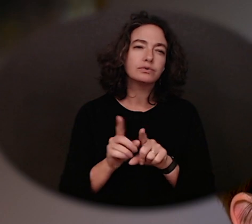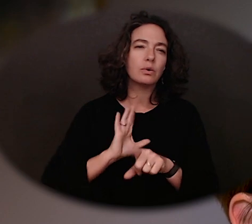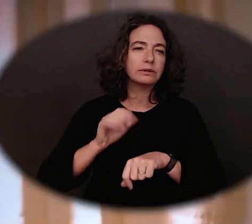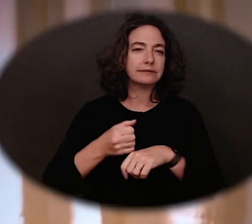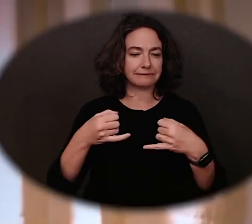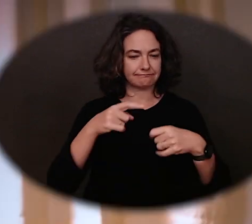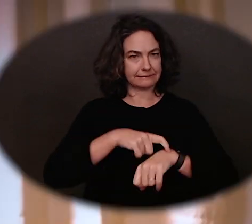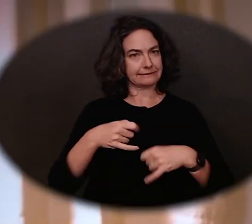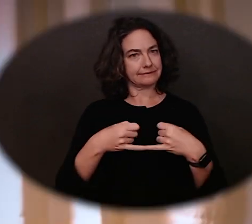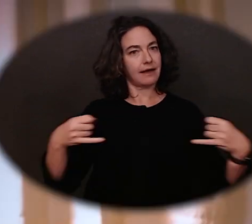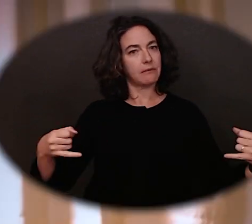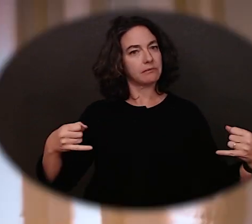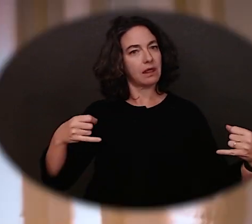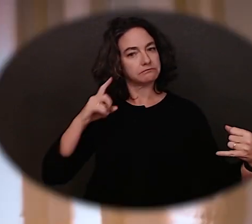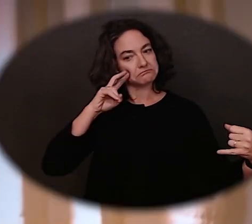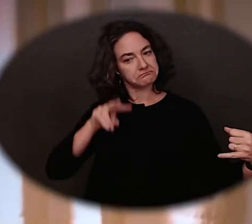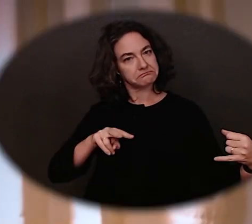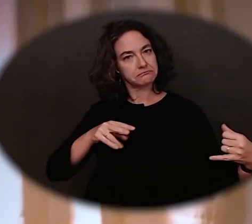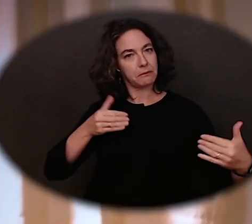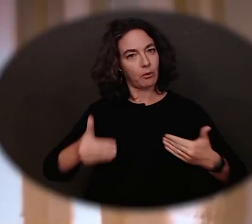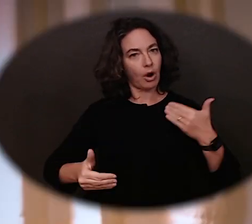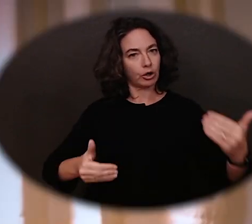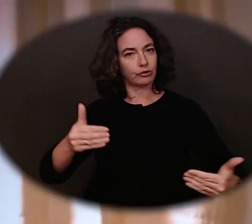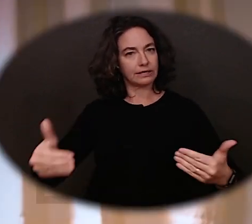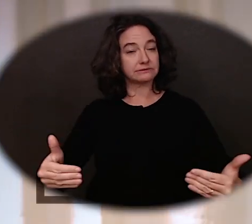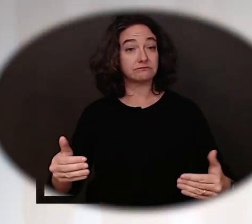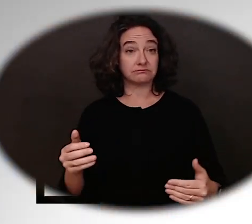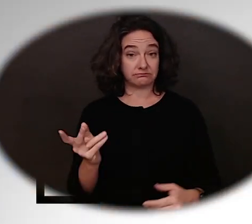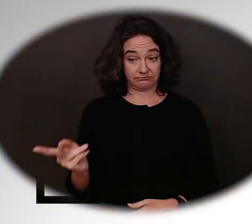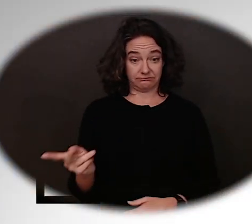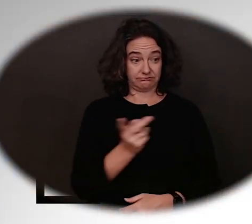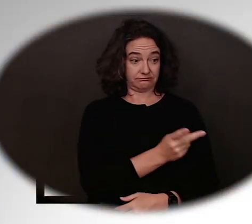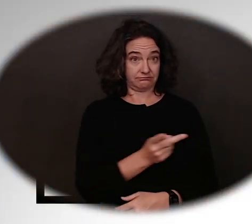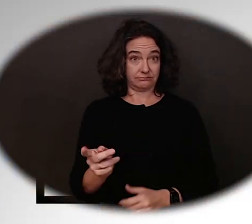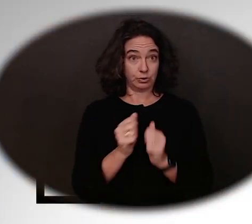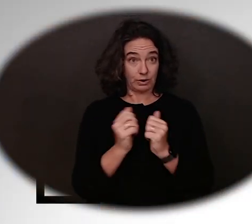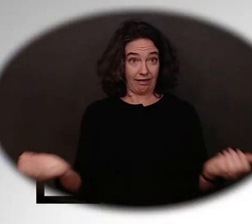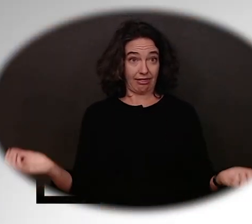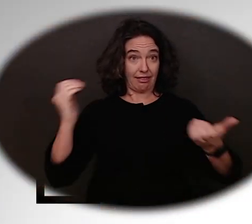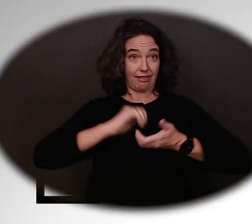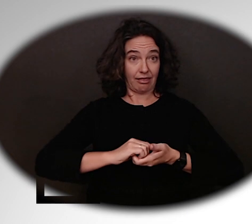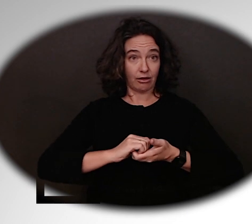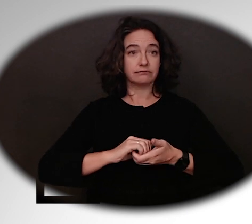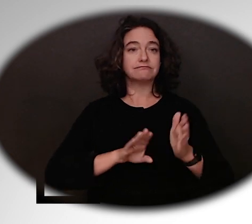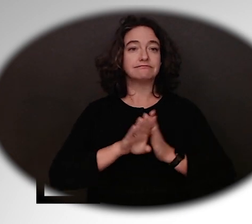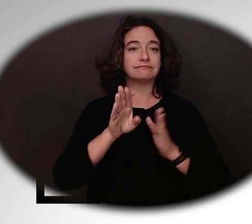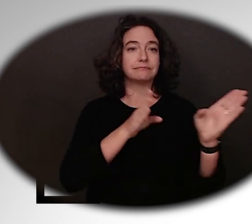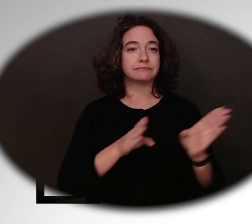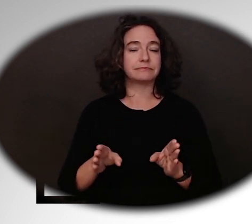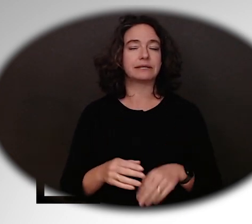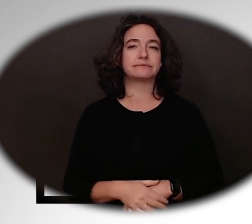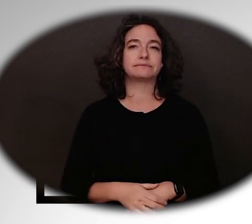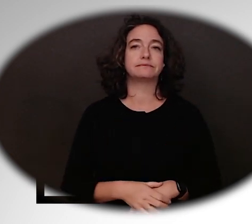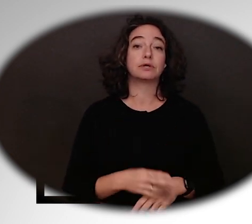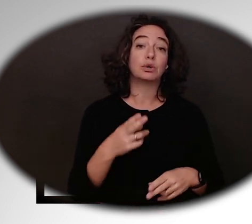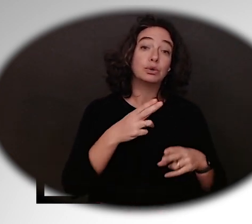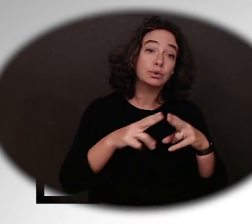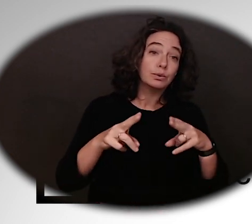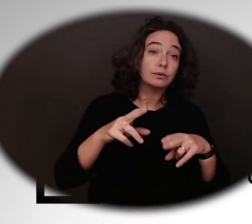Together, you and your DVR partner will create a plan. This plan may include assistance with short or long term training,